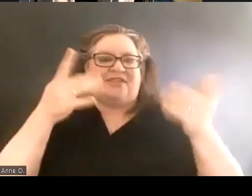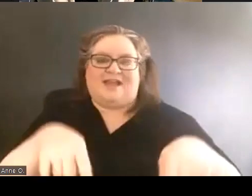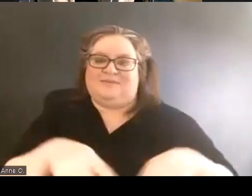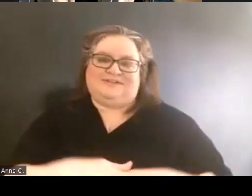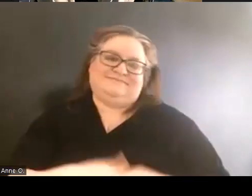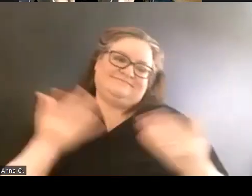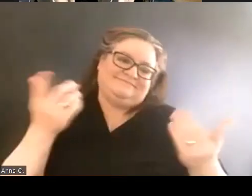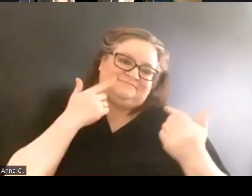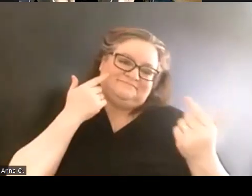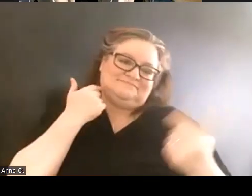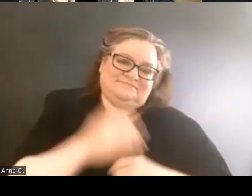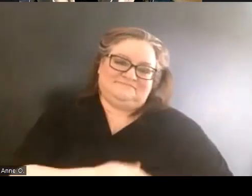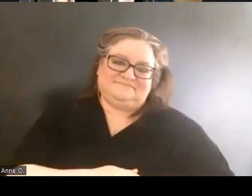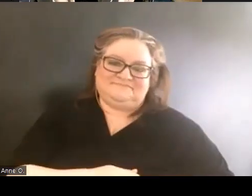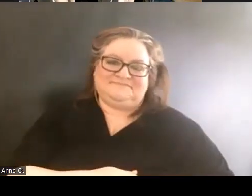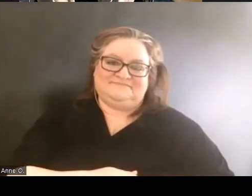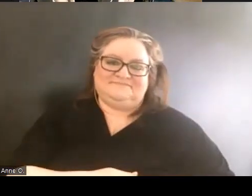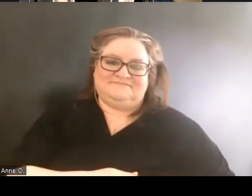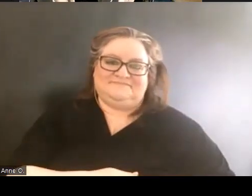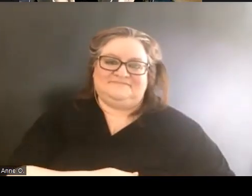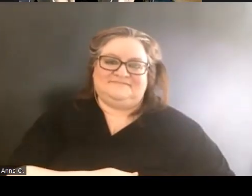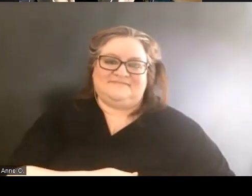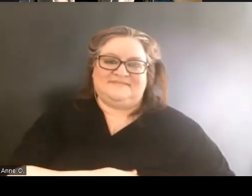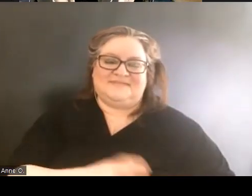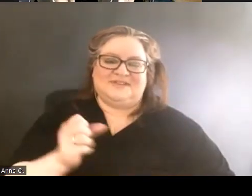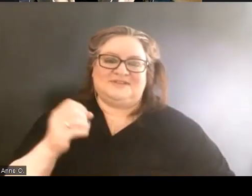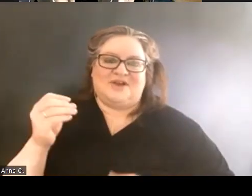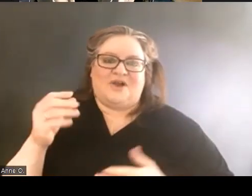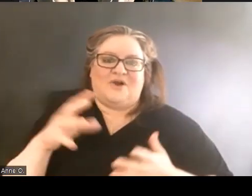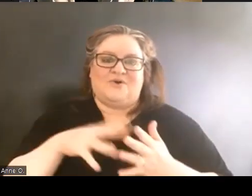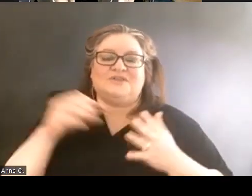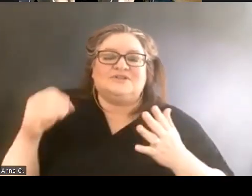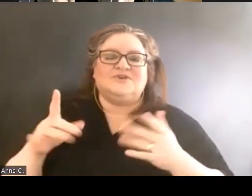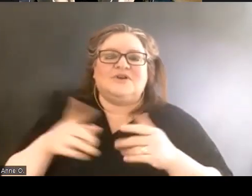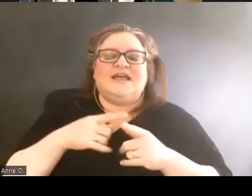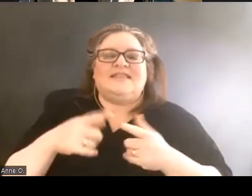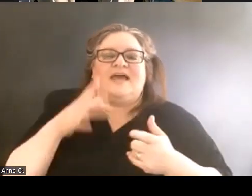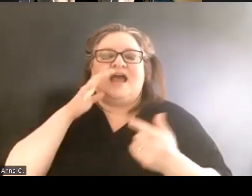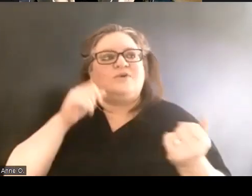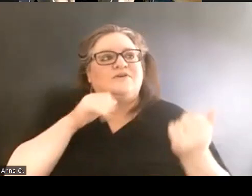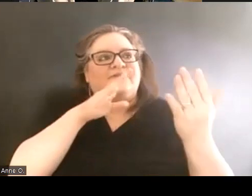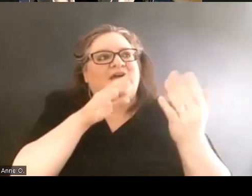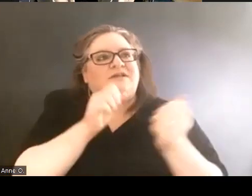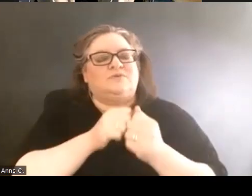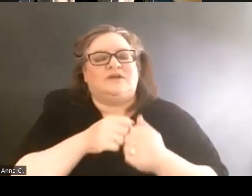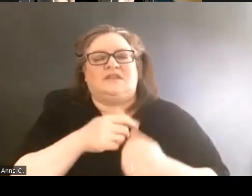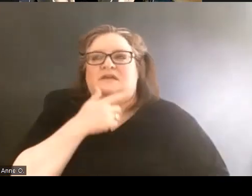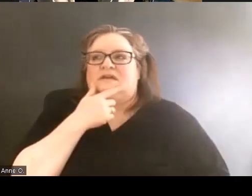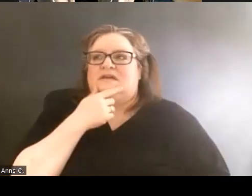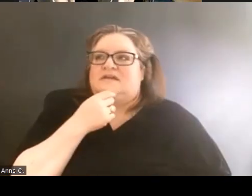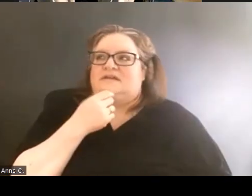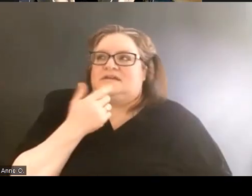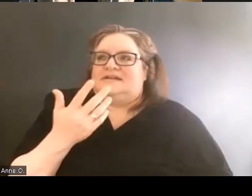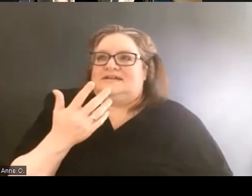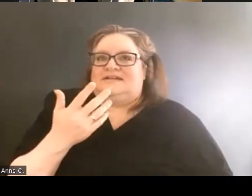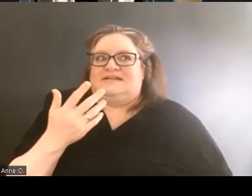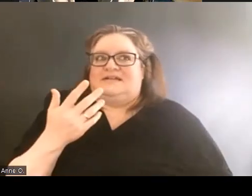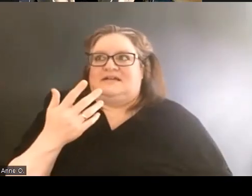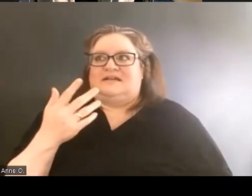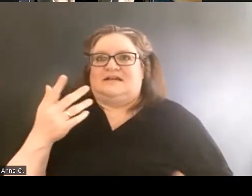So the students then were faced with, well, the Chancellor has given her blessing.